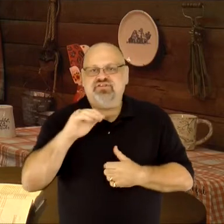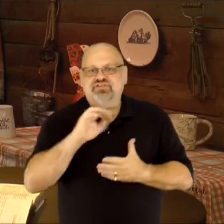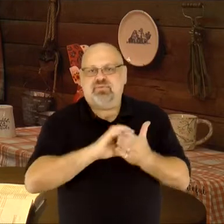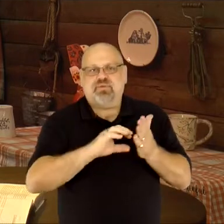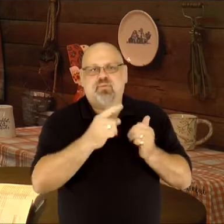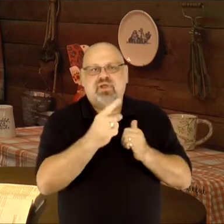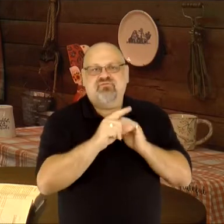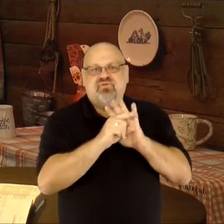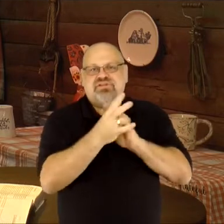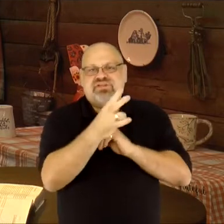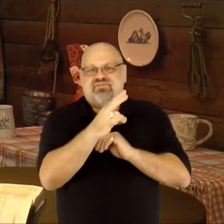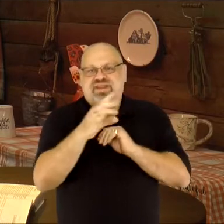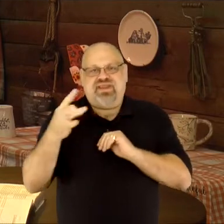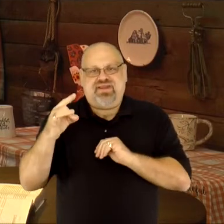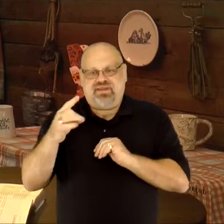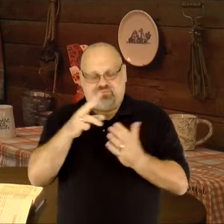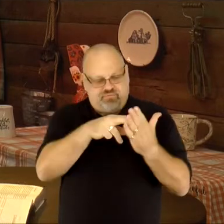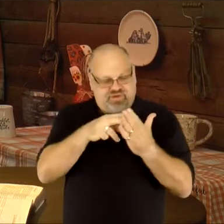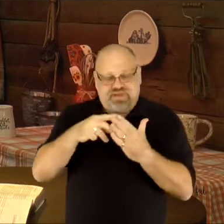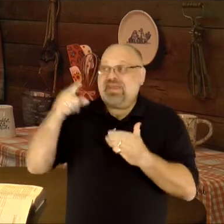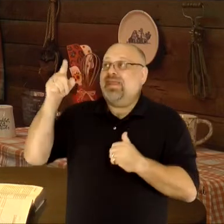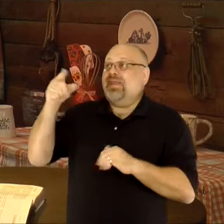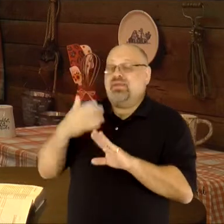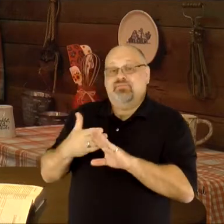In Colossians 1:17 & 18, we read: